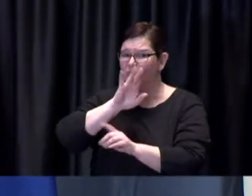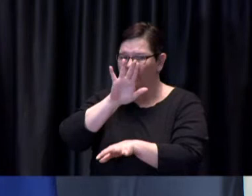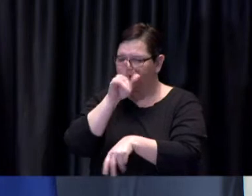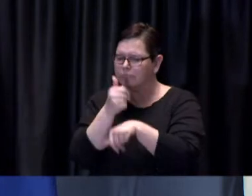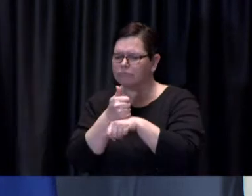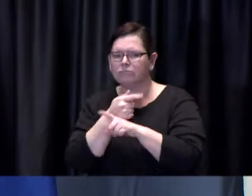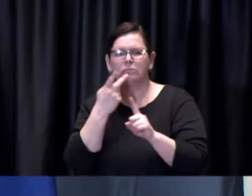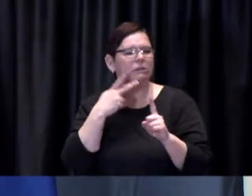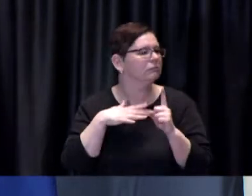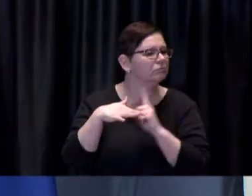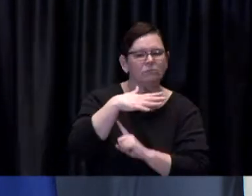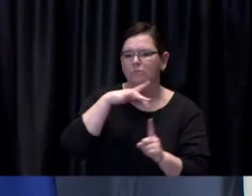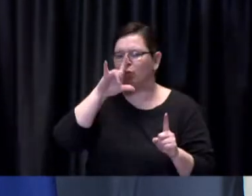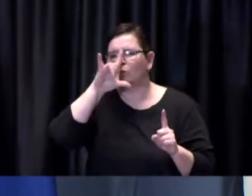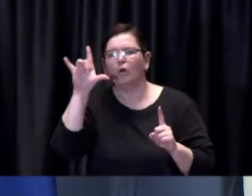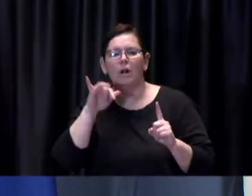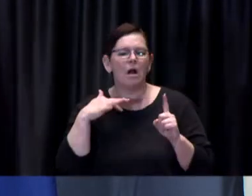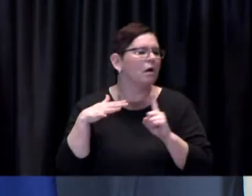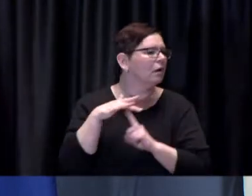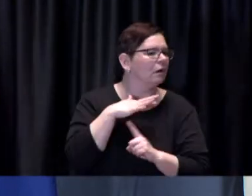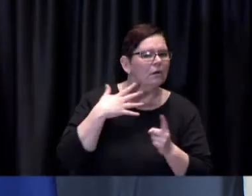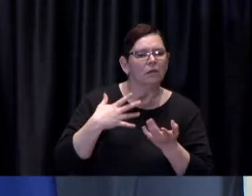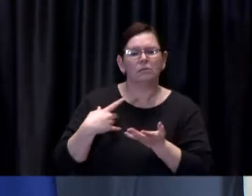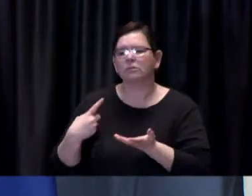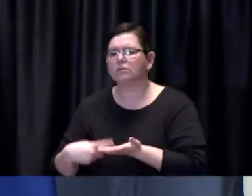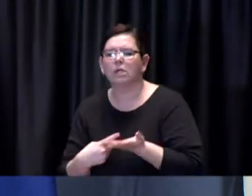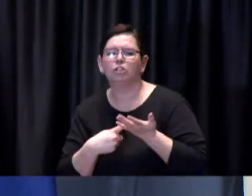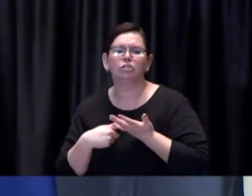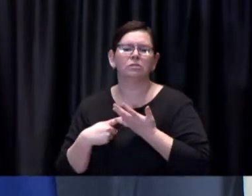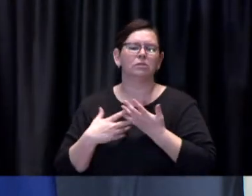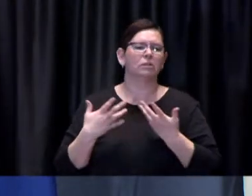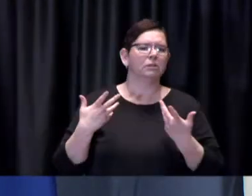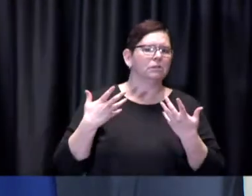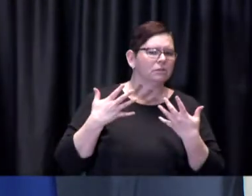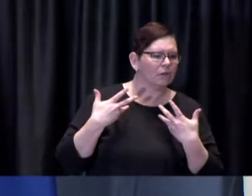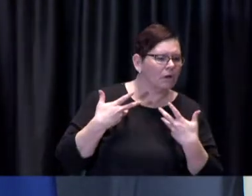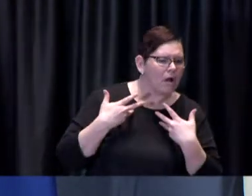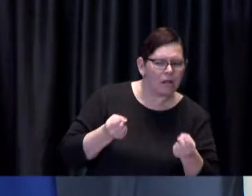time on the health care front and I think that's true so I think that's how we should how we should